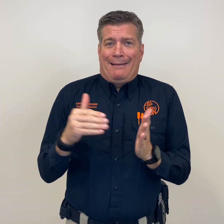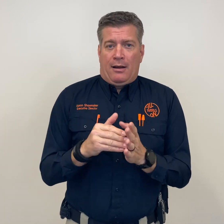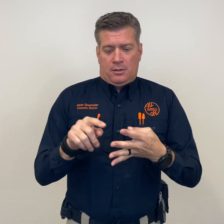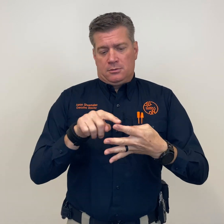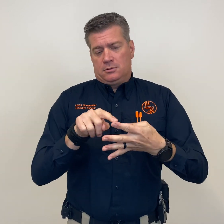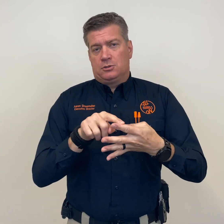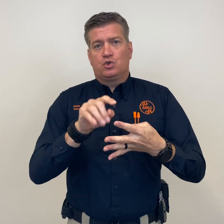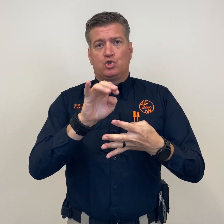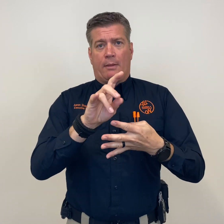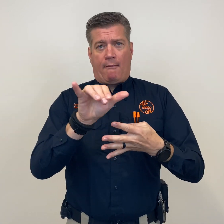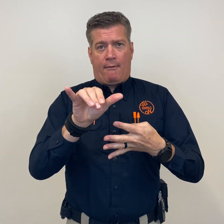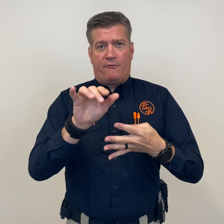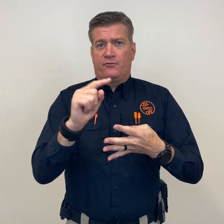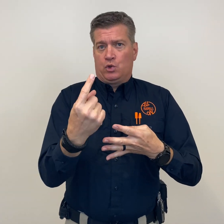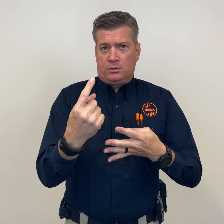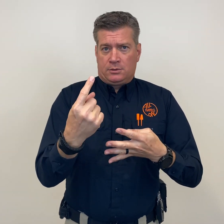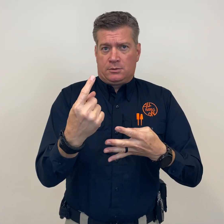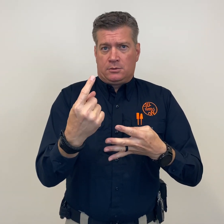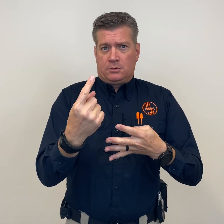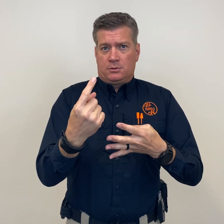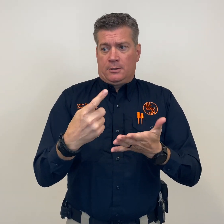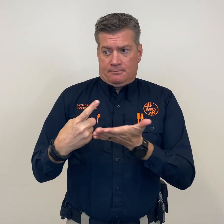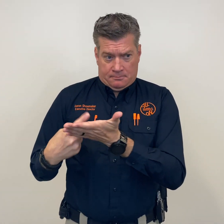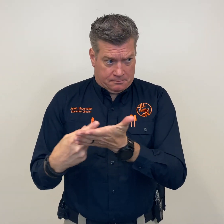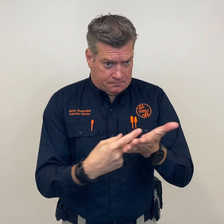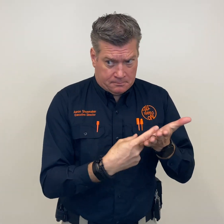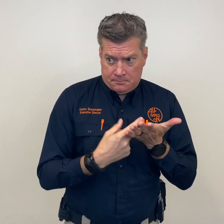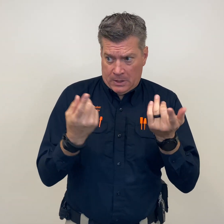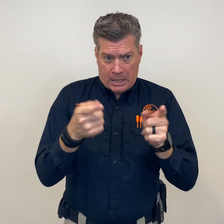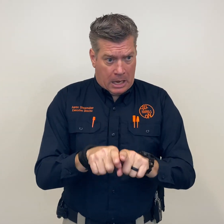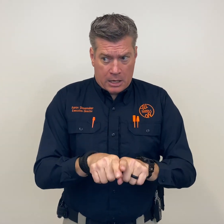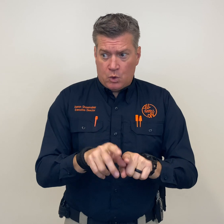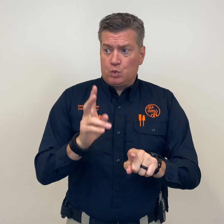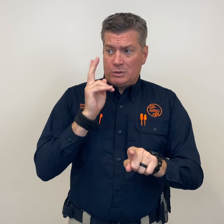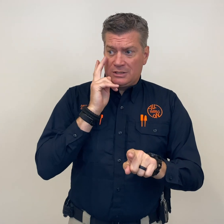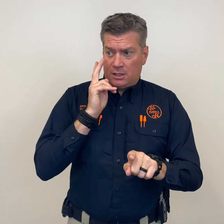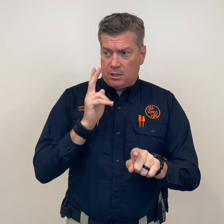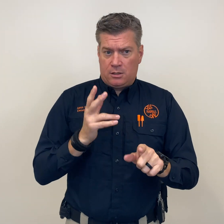with the understanding that the Board of Directors and the Instructor Cadre will